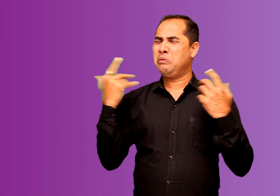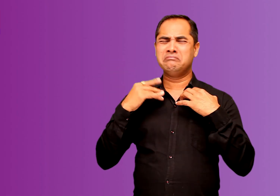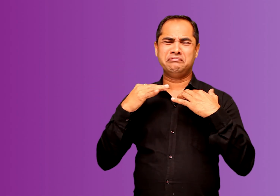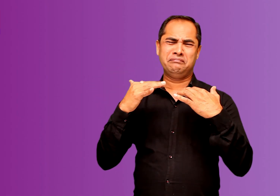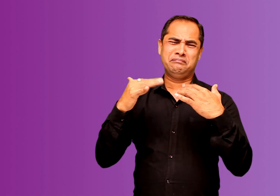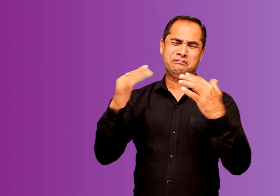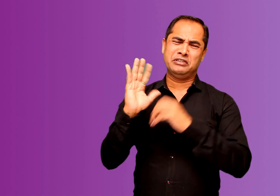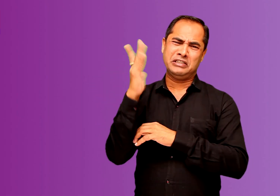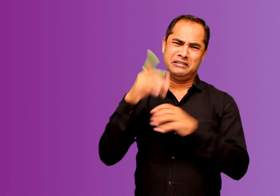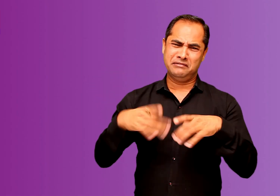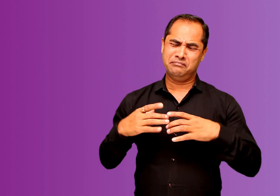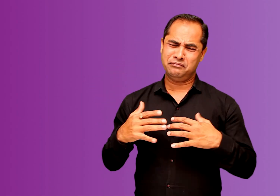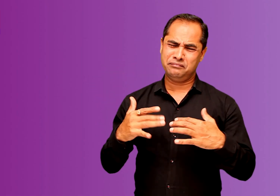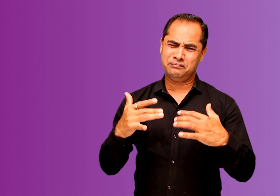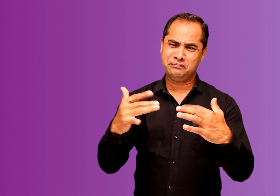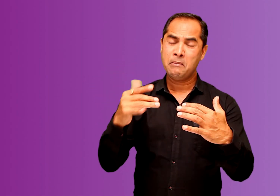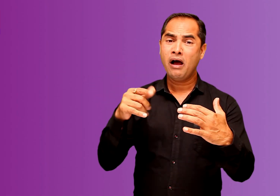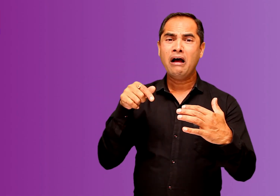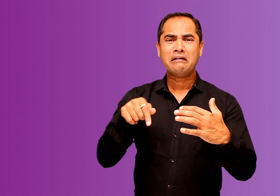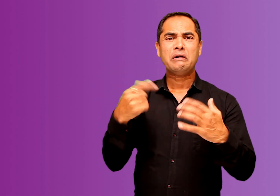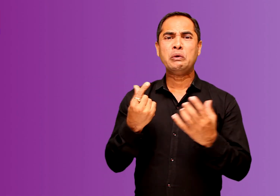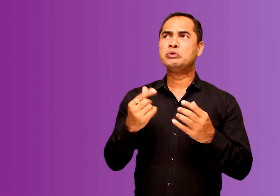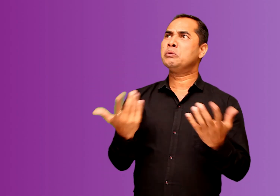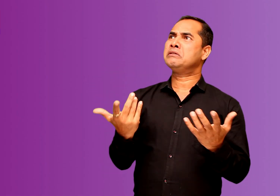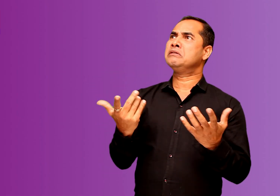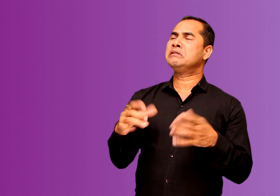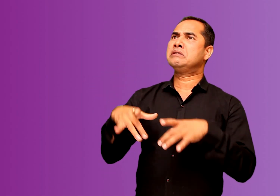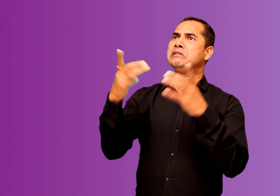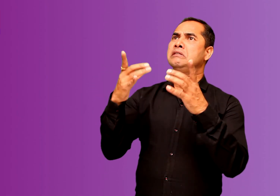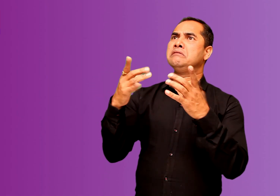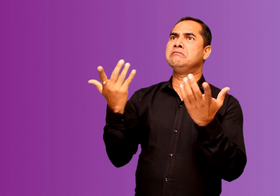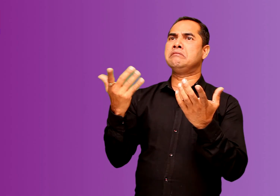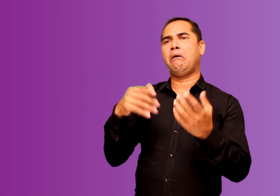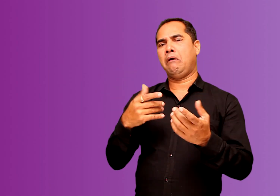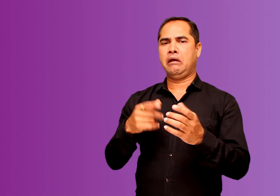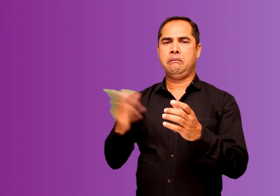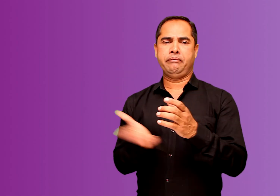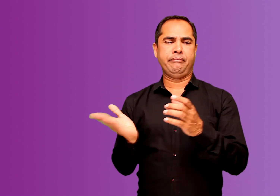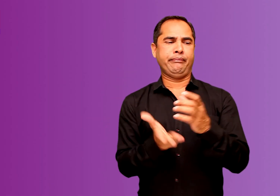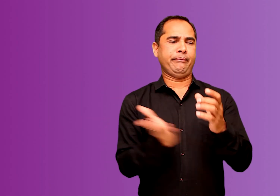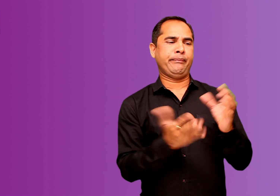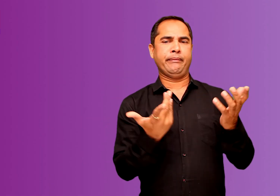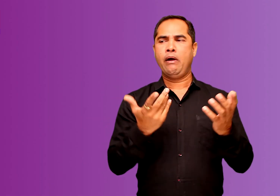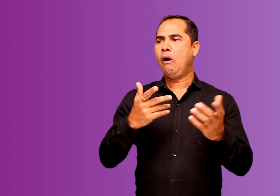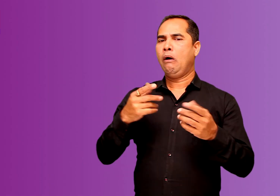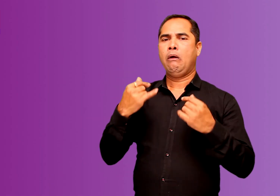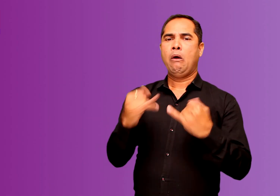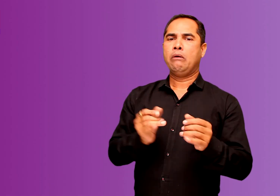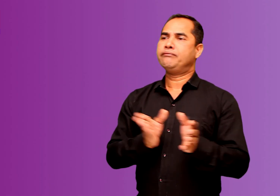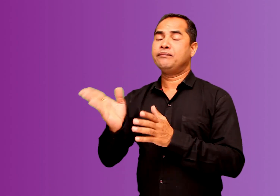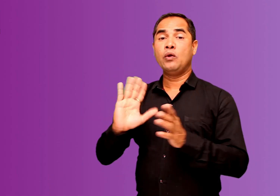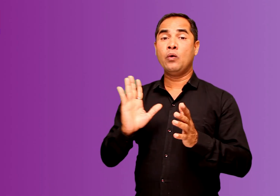we have wide areas covered in forests but so far we have not been proactive in